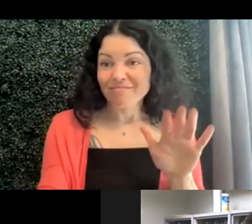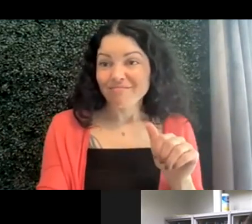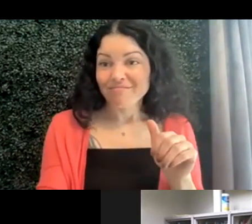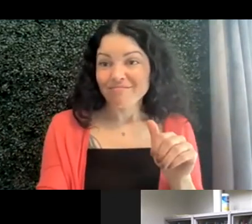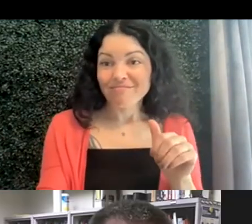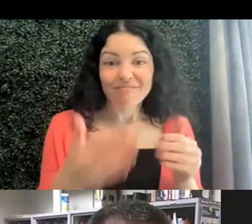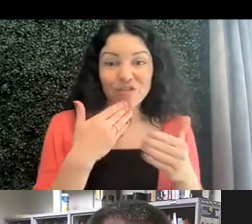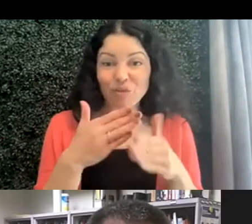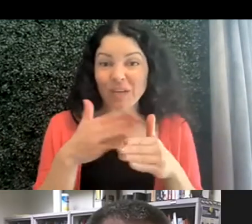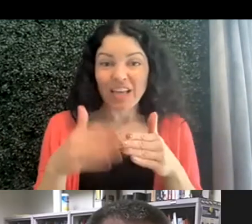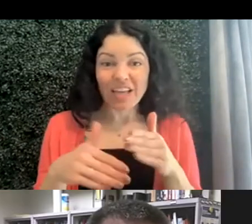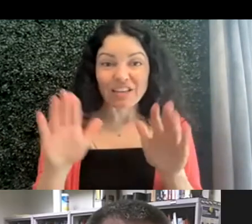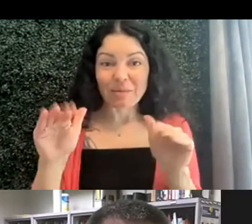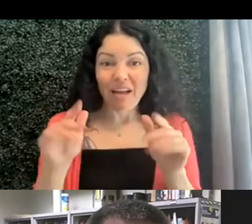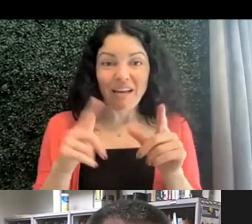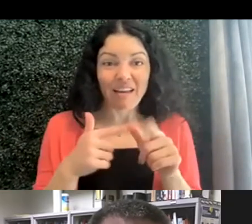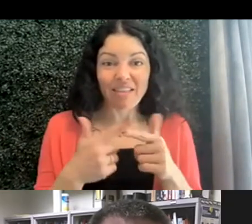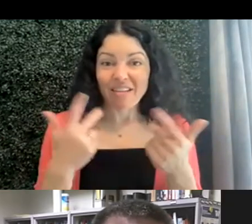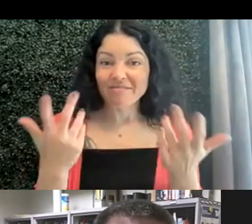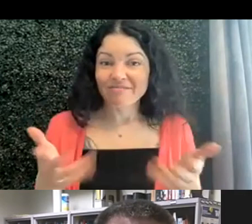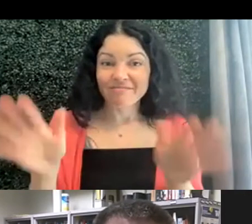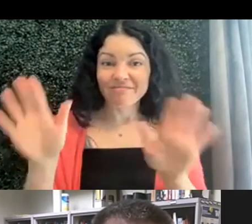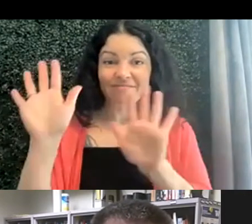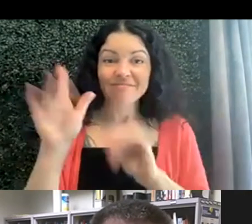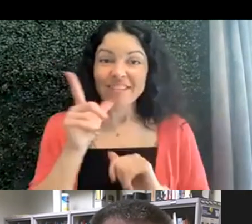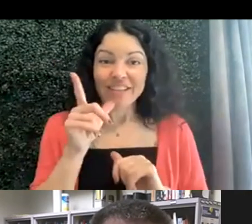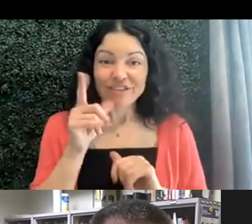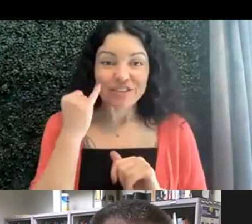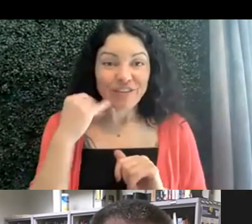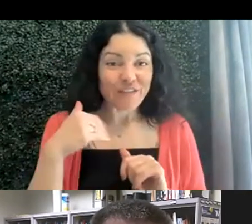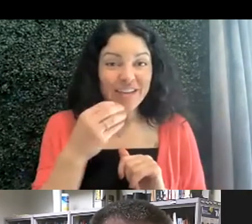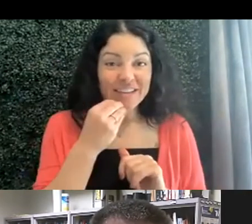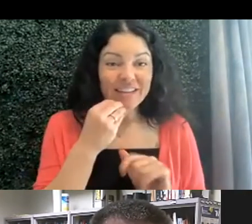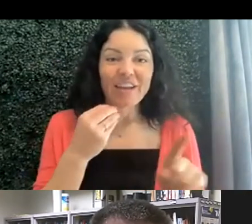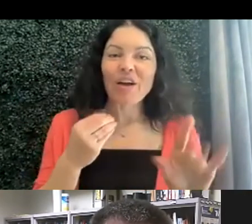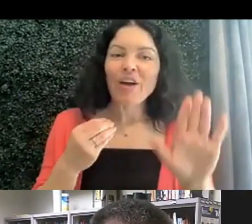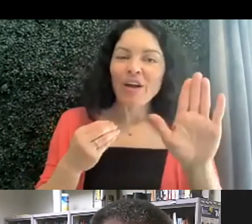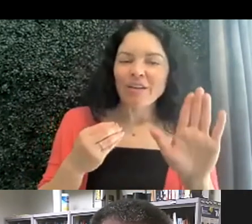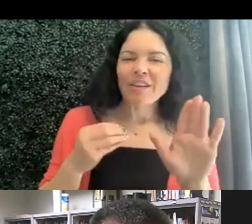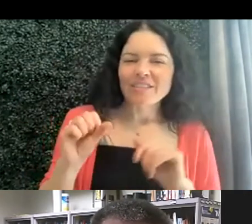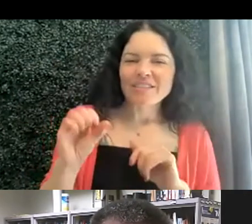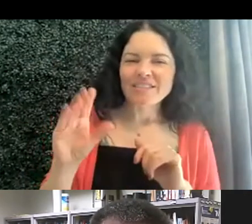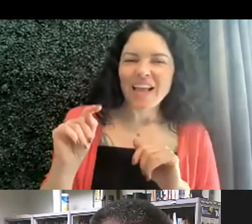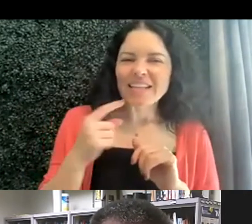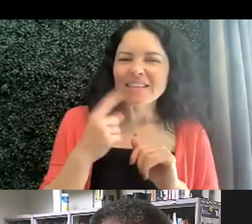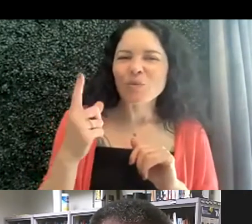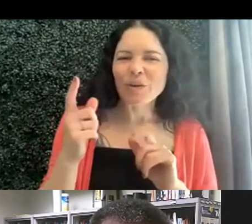and get off to your lunch if you haven't had it? I do have just one quick thing, and most of you have been around long enough,